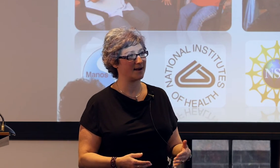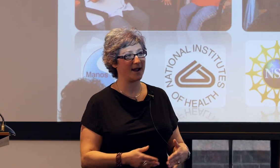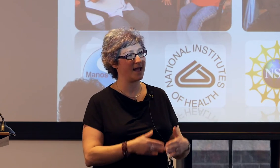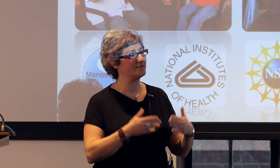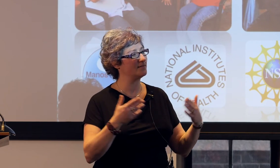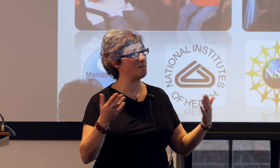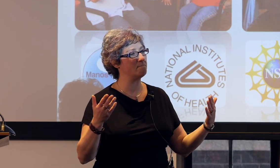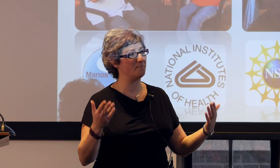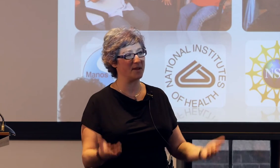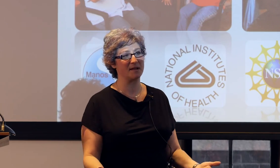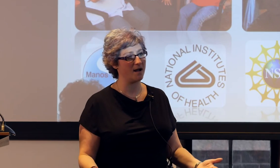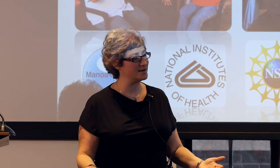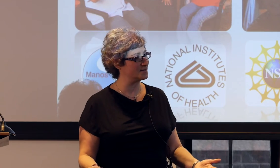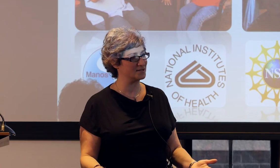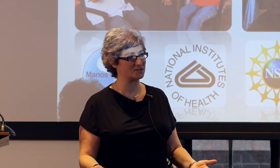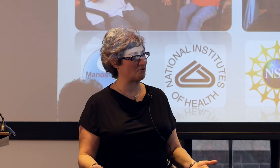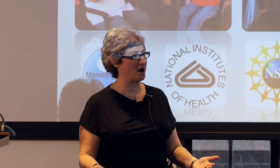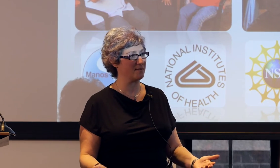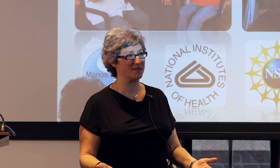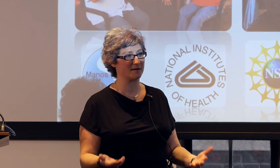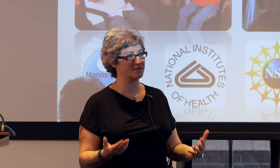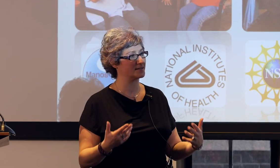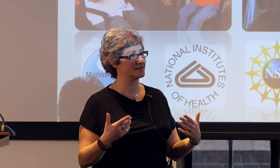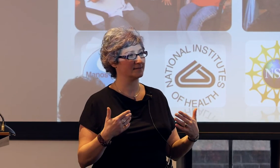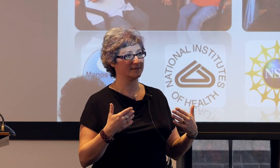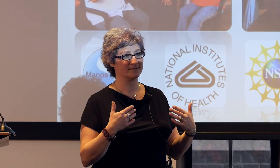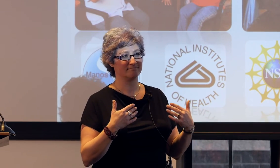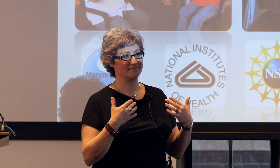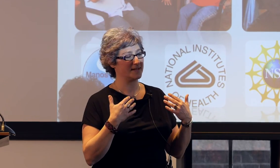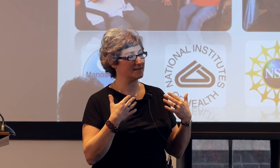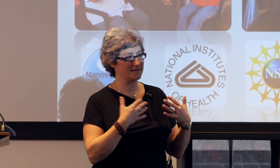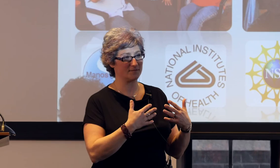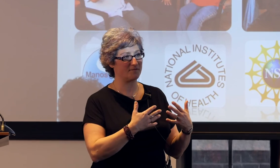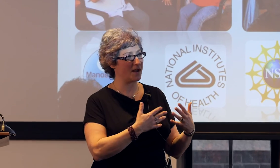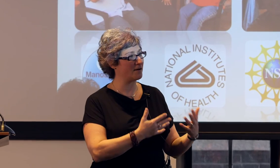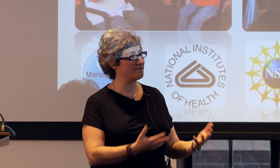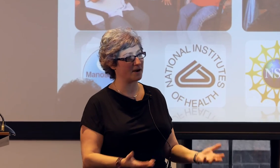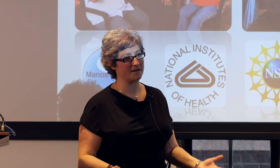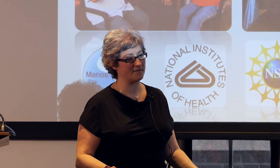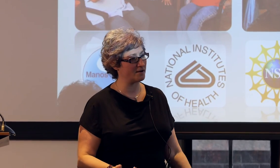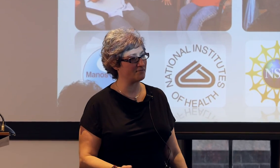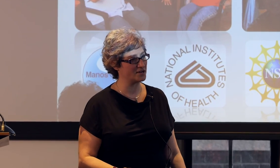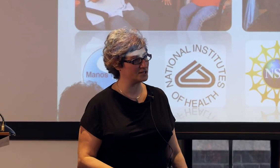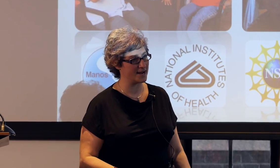that I haven't even begun to describe. There's these very, very, very rich data